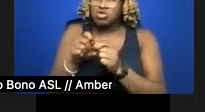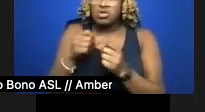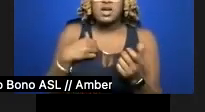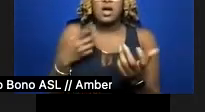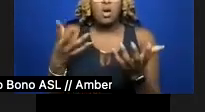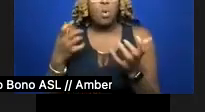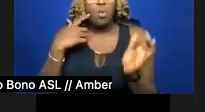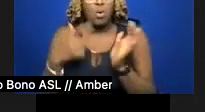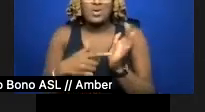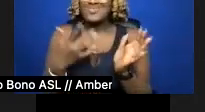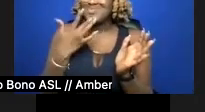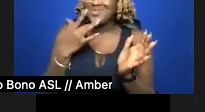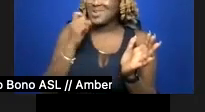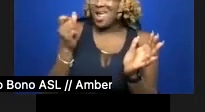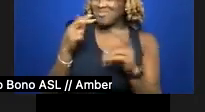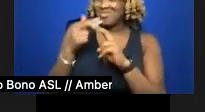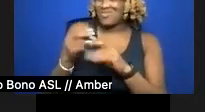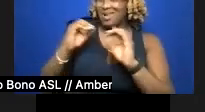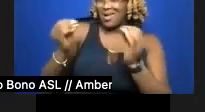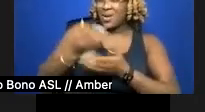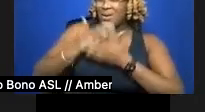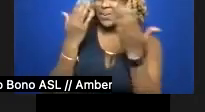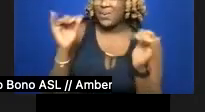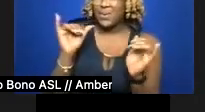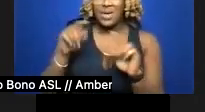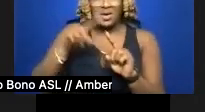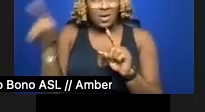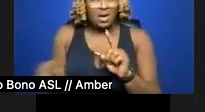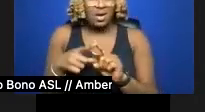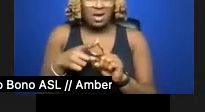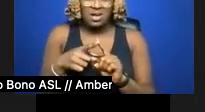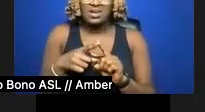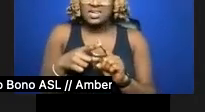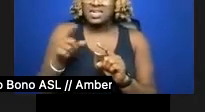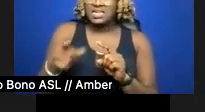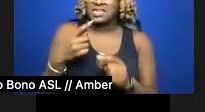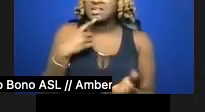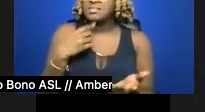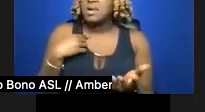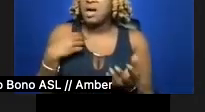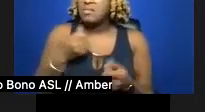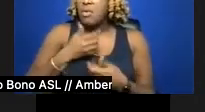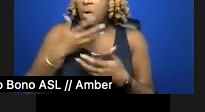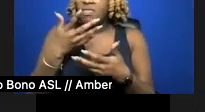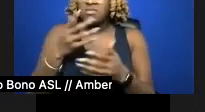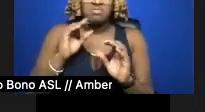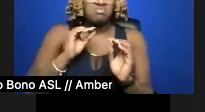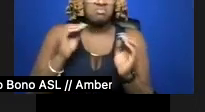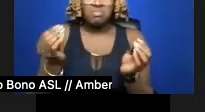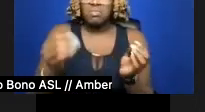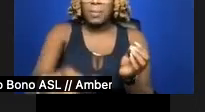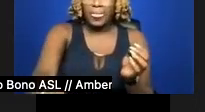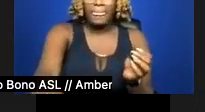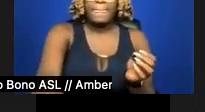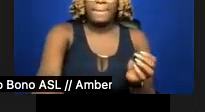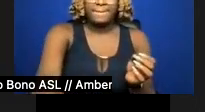at all. Like clockwork, he slips my breath despite. Always a He who follows in pursuit